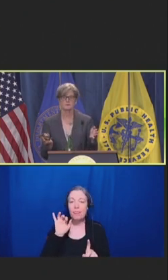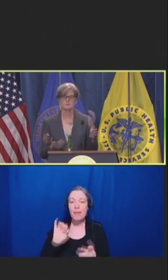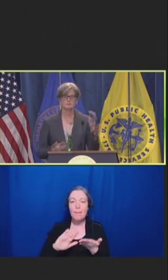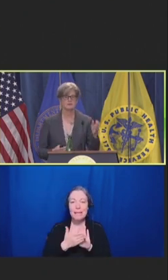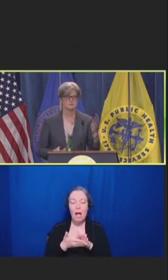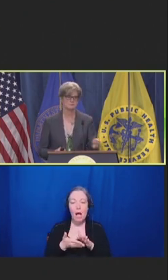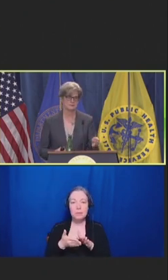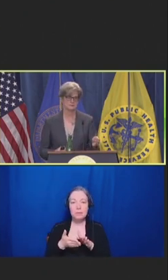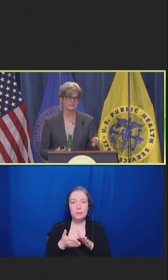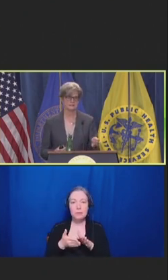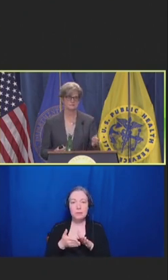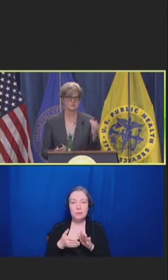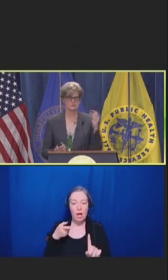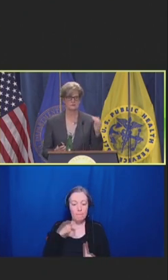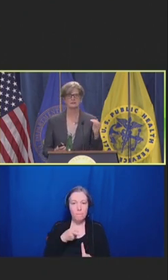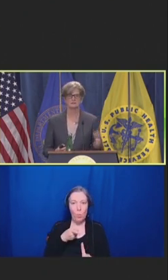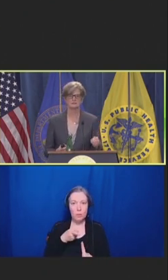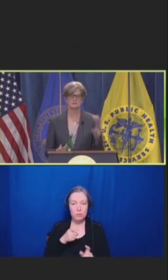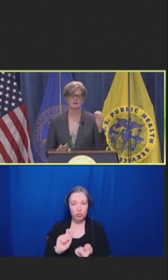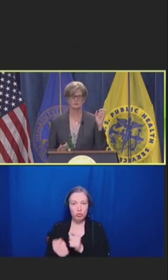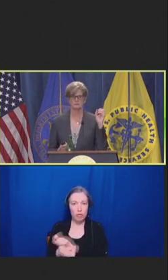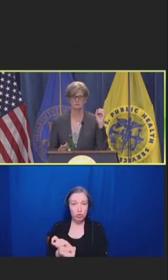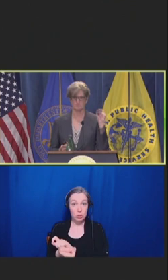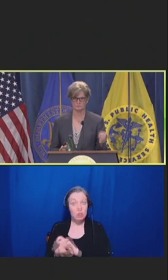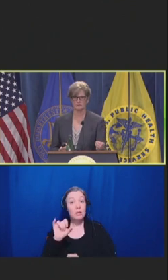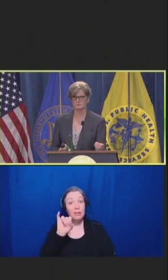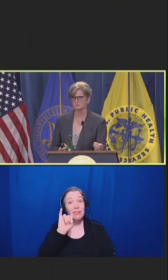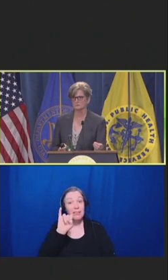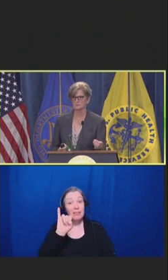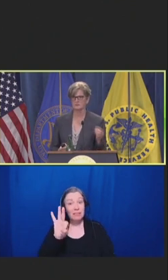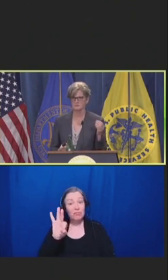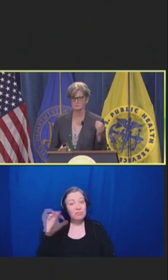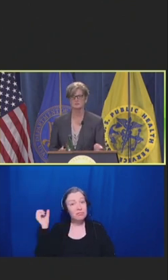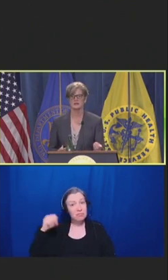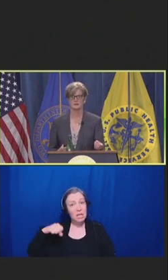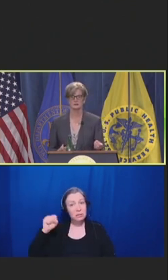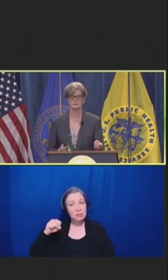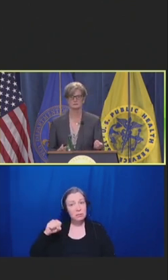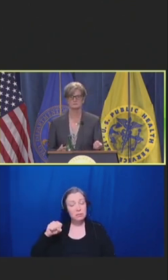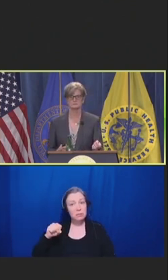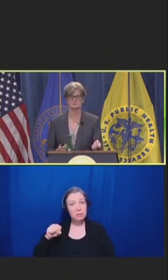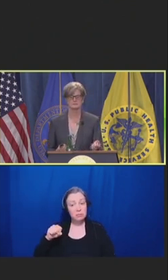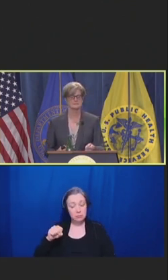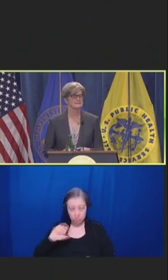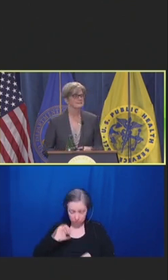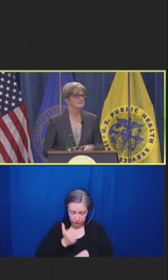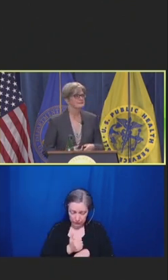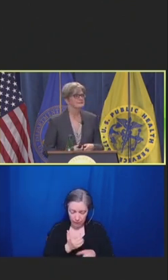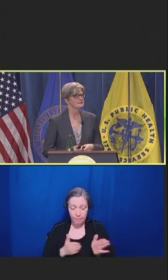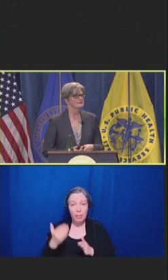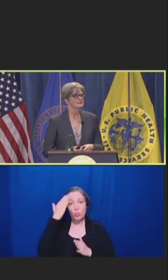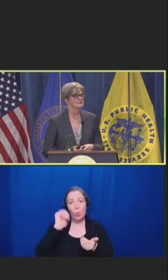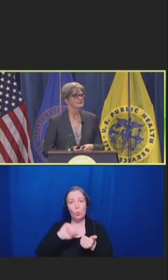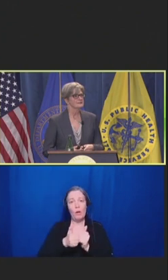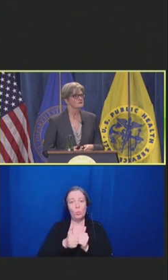If your patient has made plans, their likelihood of following through is much higher.